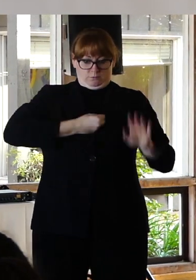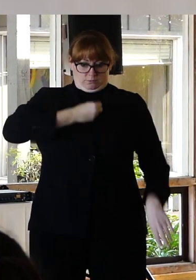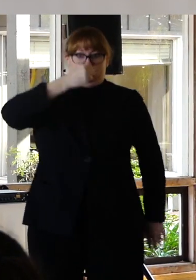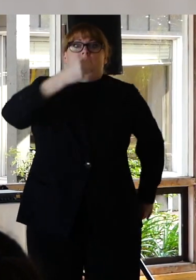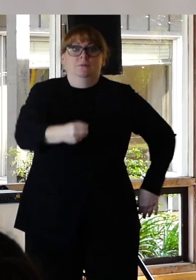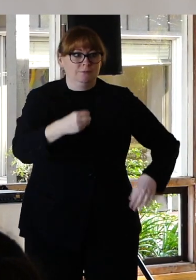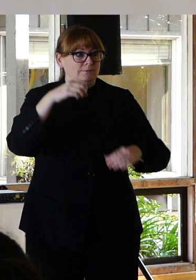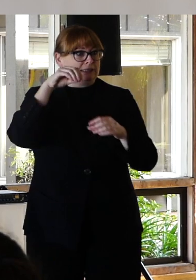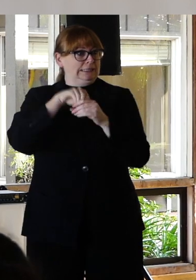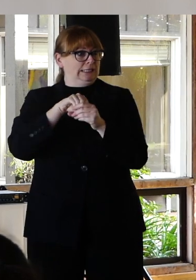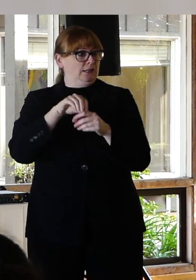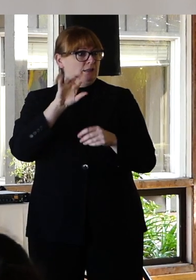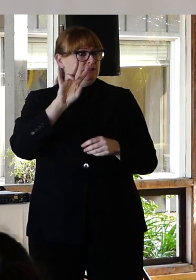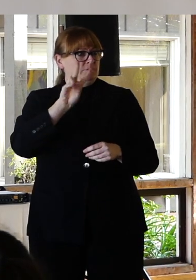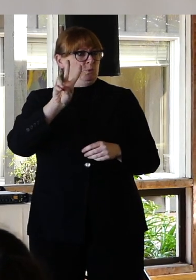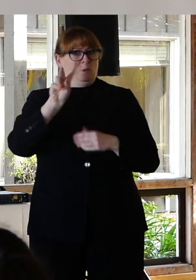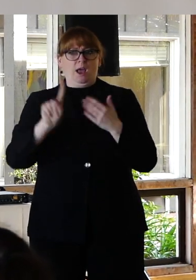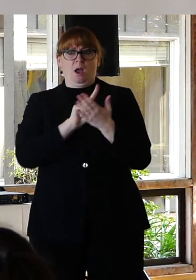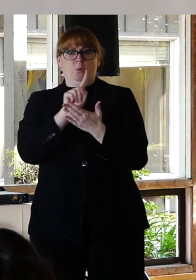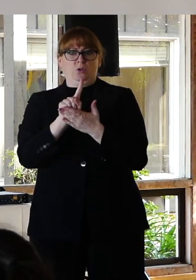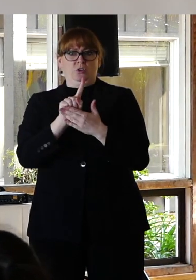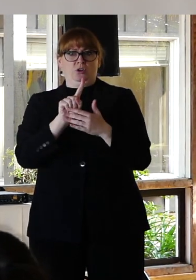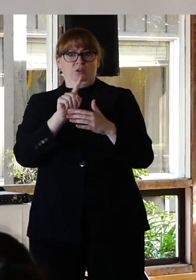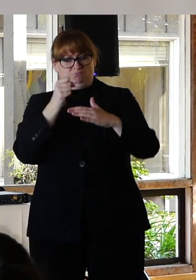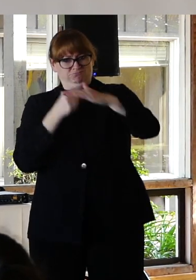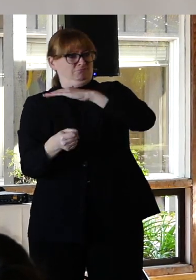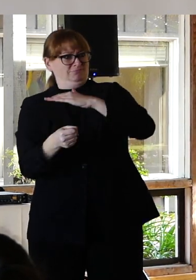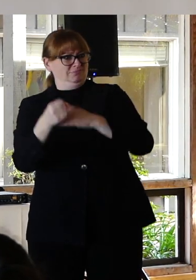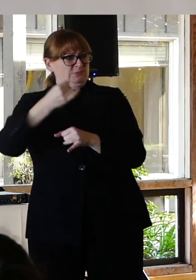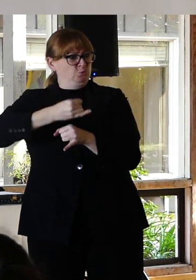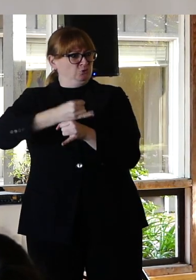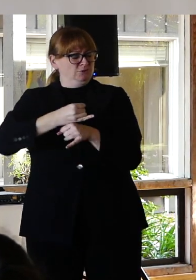Now when you're talking to someone in crisis it's not the time to start